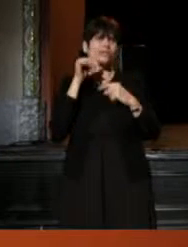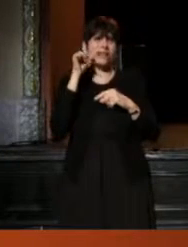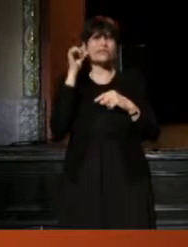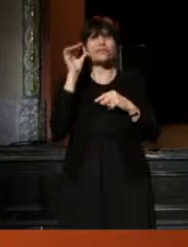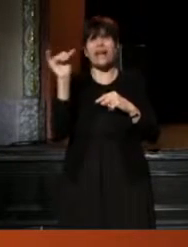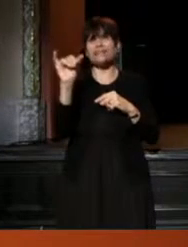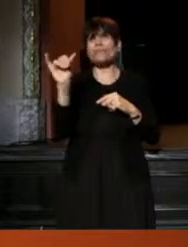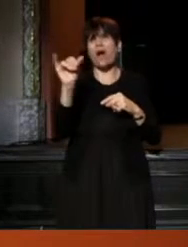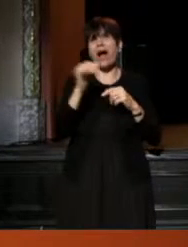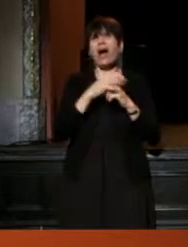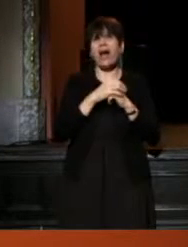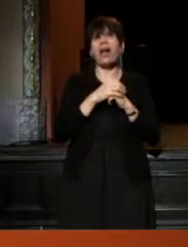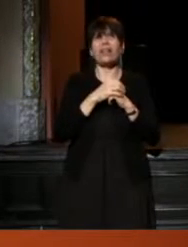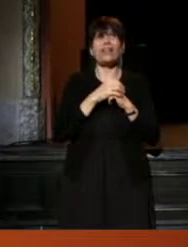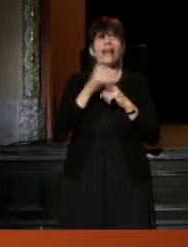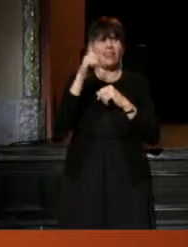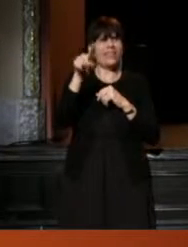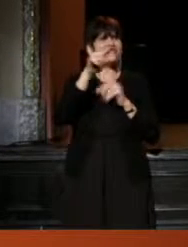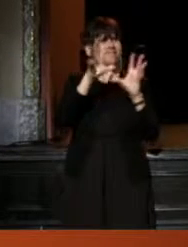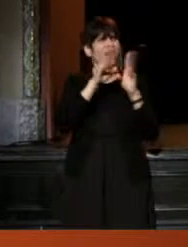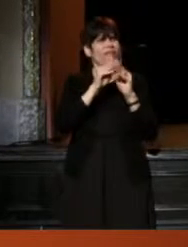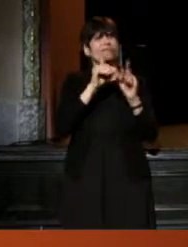as this conference has.